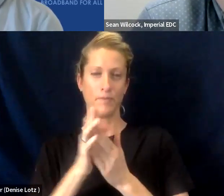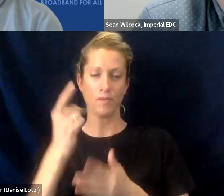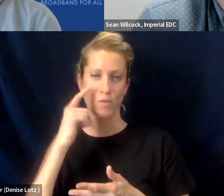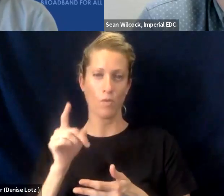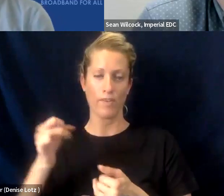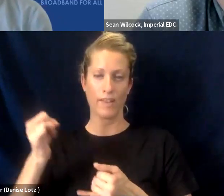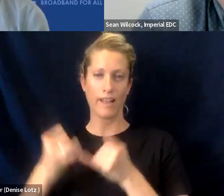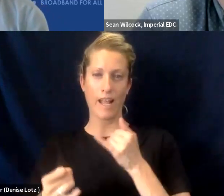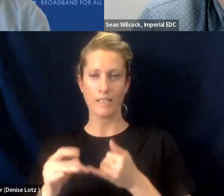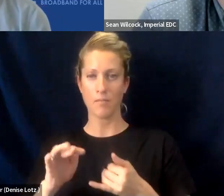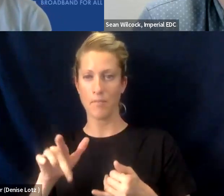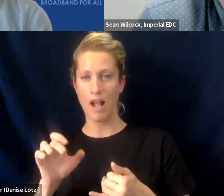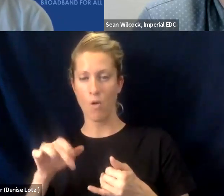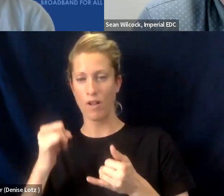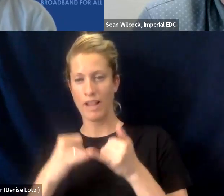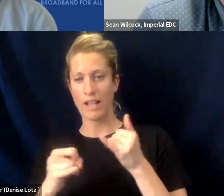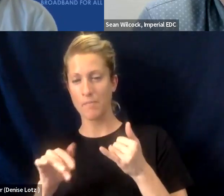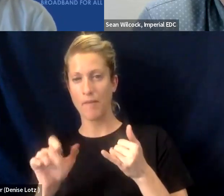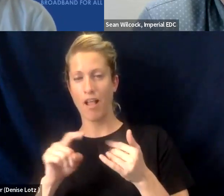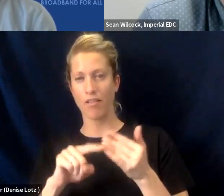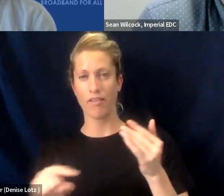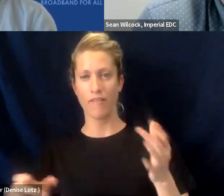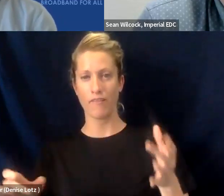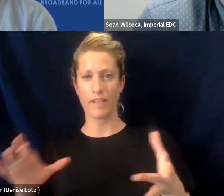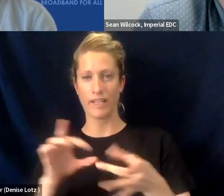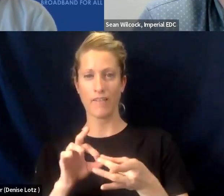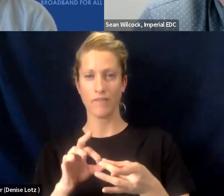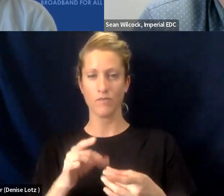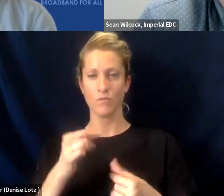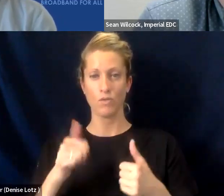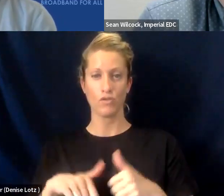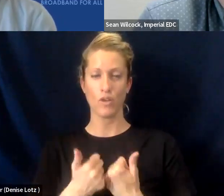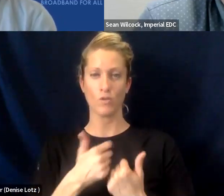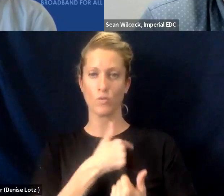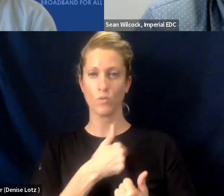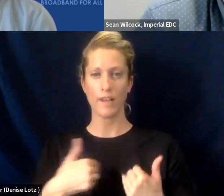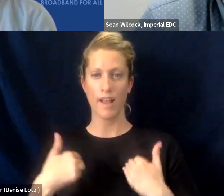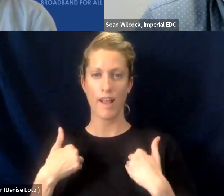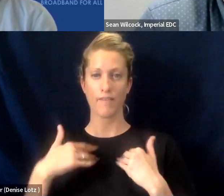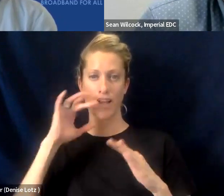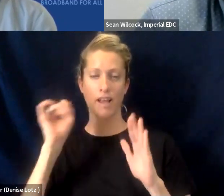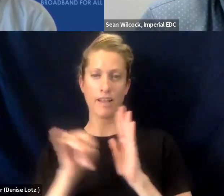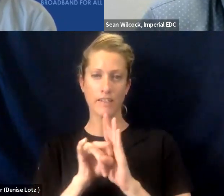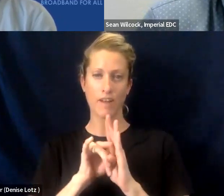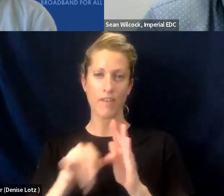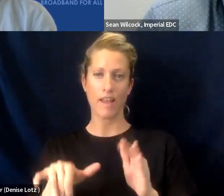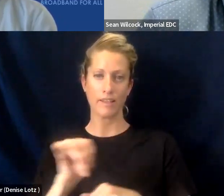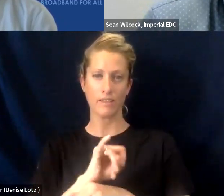and middle mile connectivity. So one of the challenges that we've had is we've identified industry needs and we've